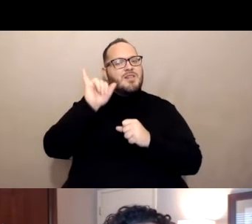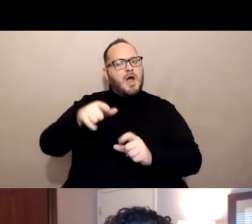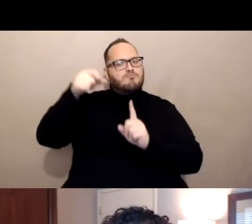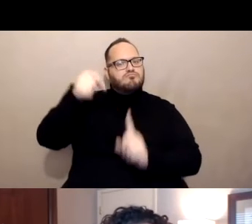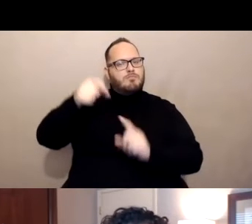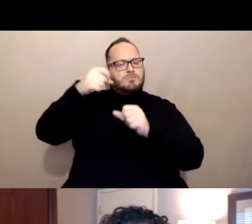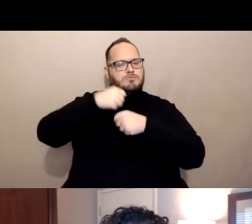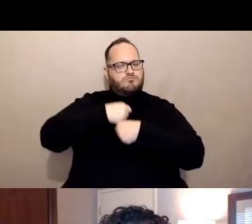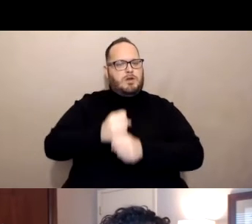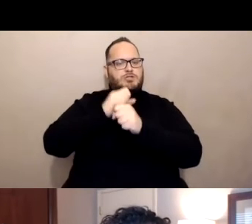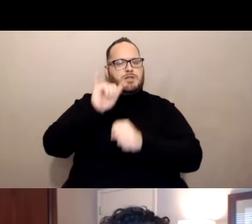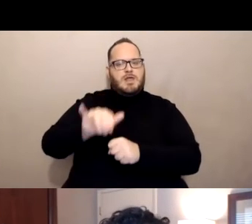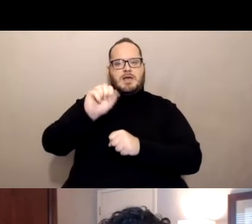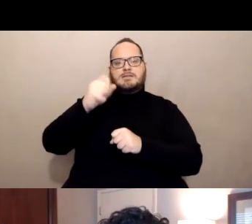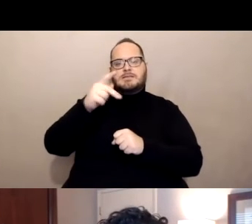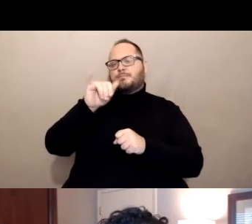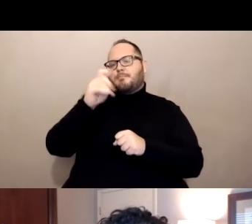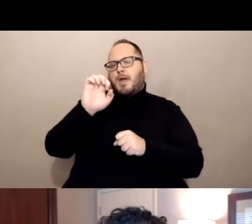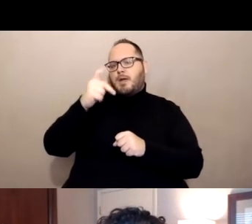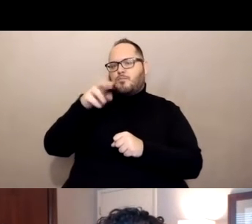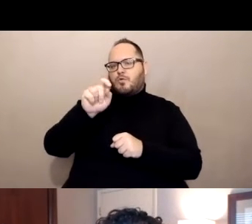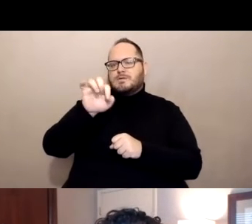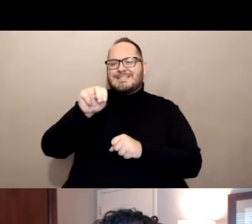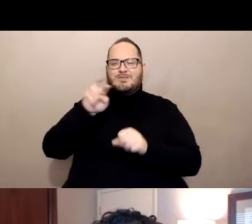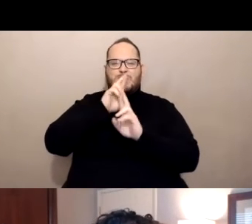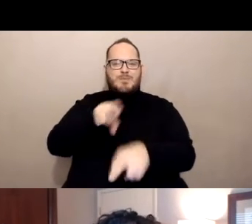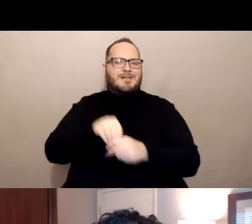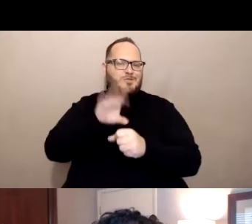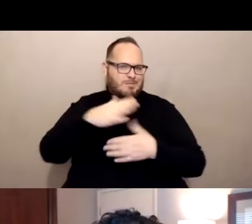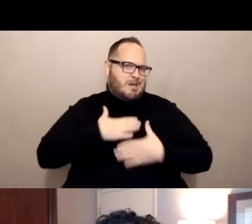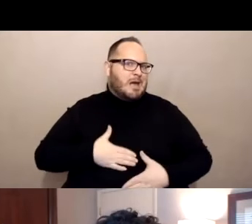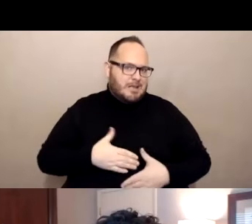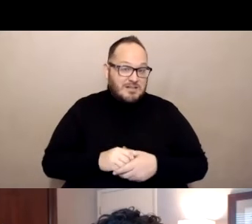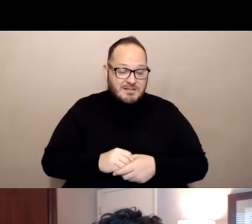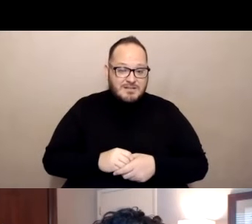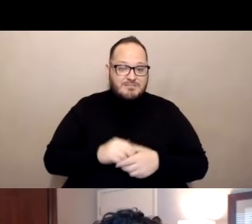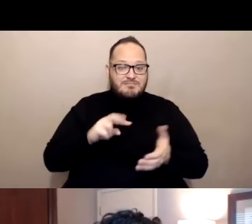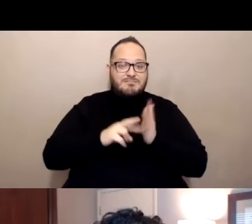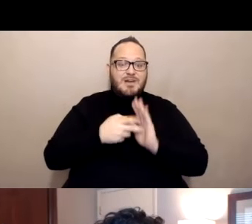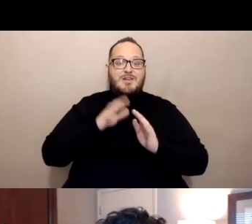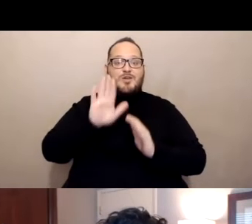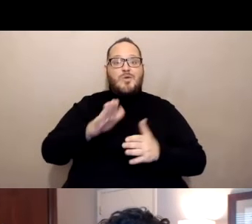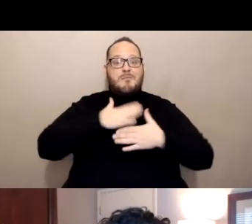of that spike protein response in the body. So the body remembers your cells, remember how to respond